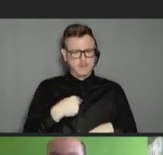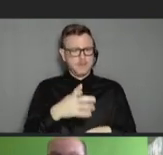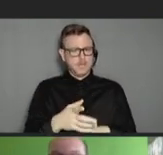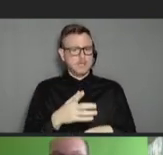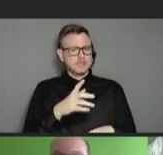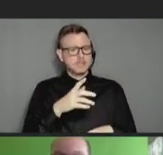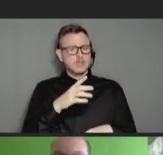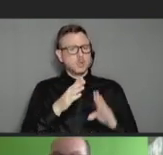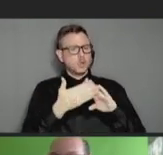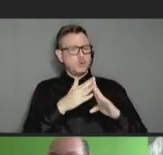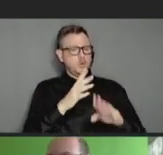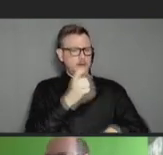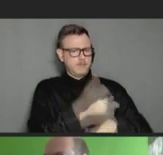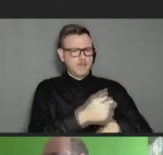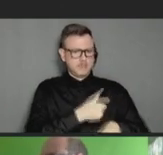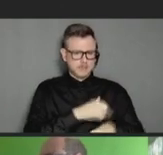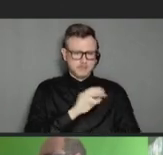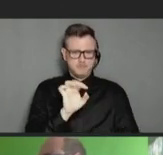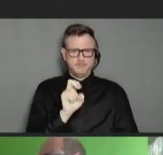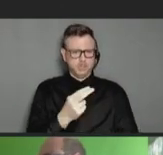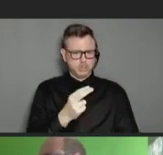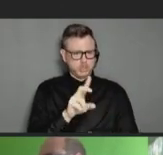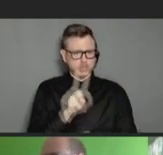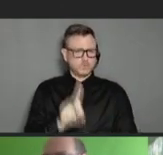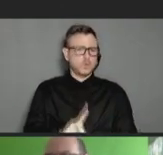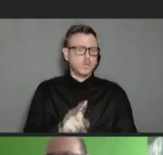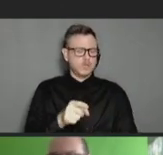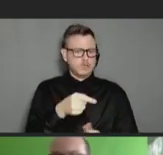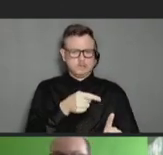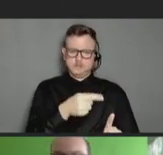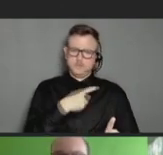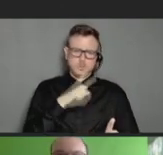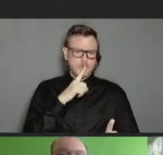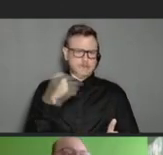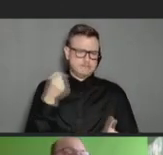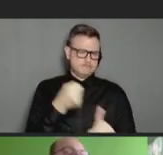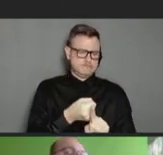Detroit was hit very hard early. And these are people on the street sort of saying "This